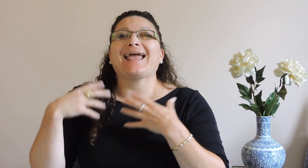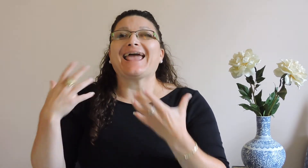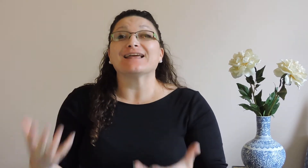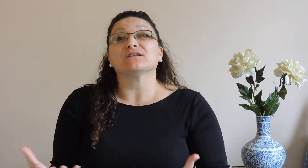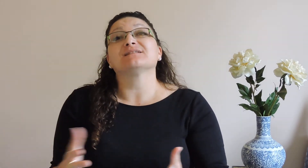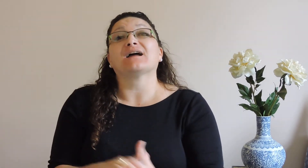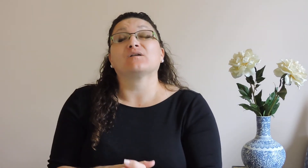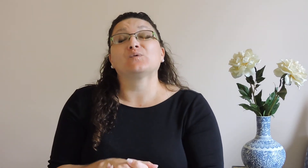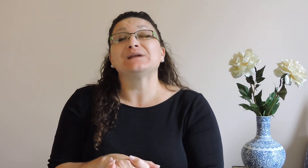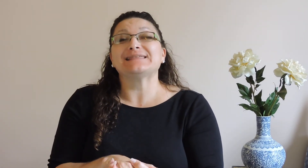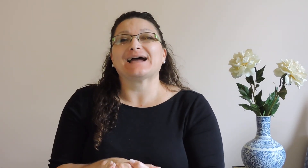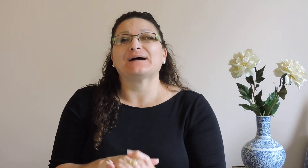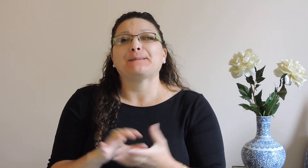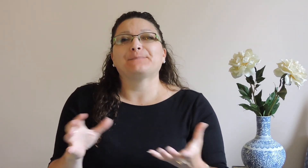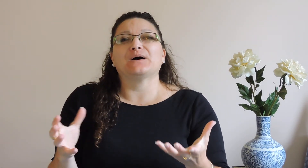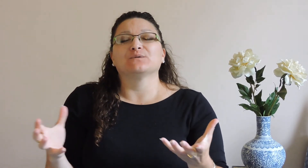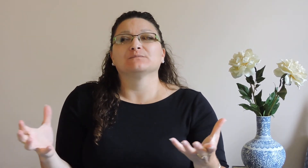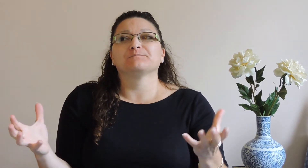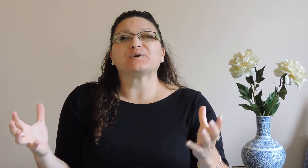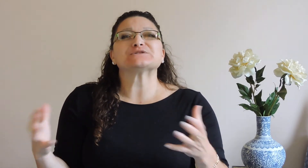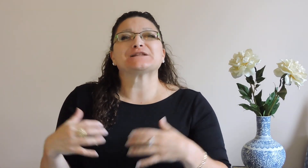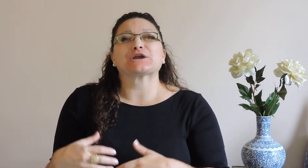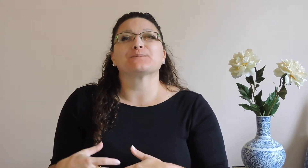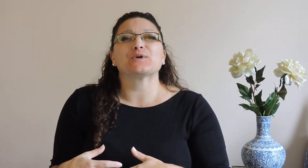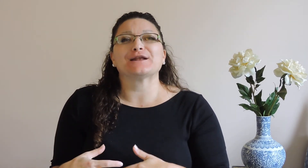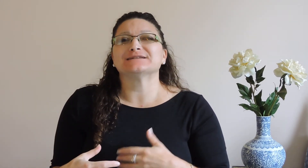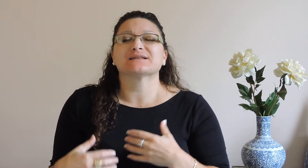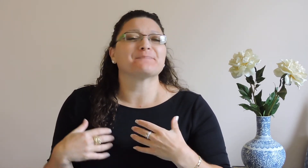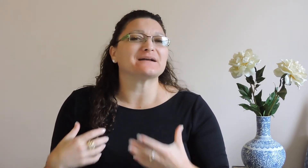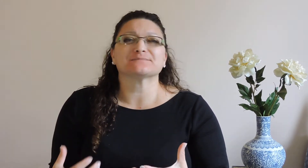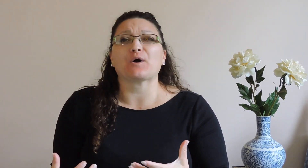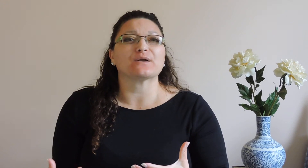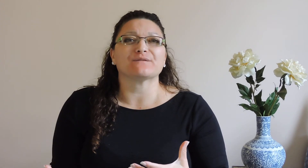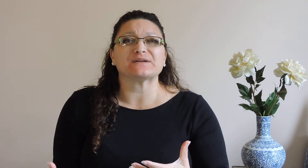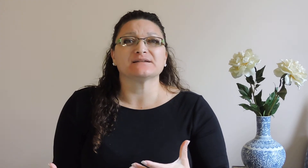is not only that but building the community is the best part of it.